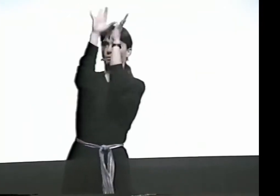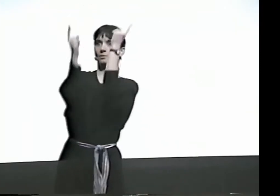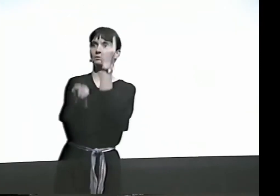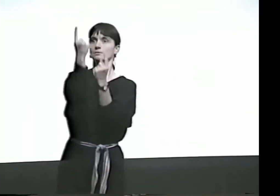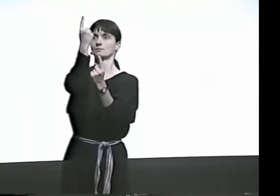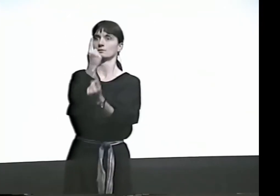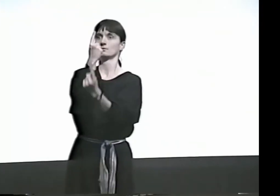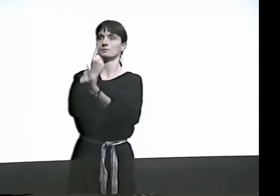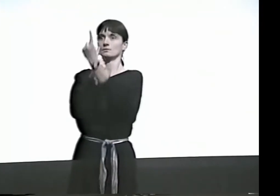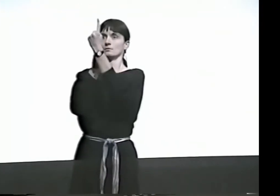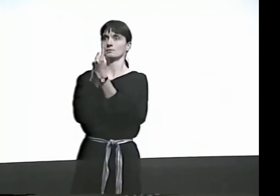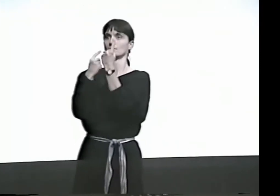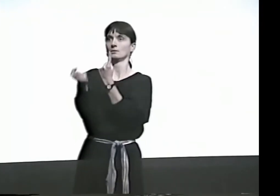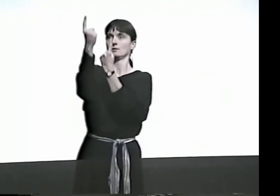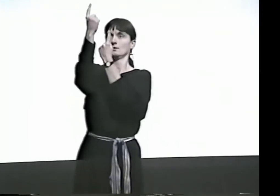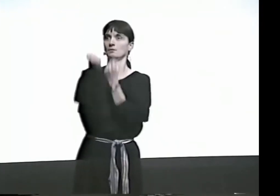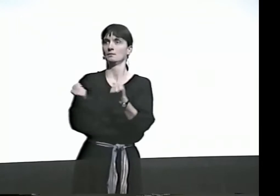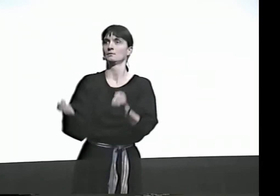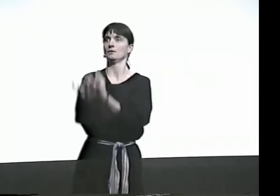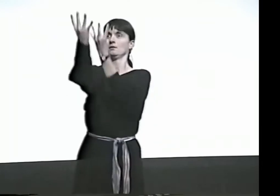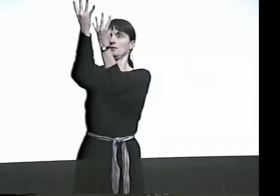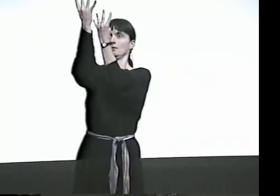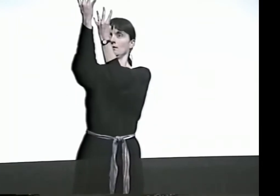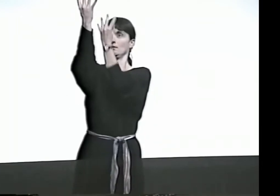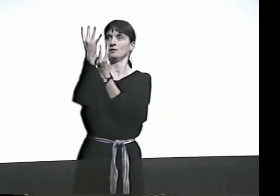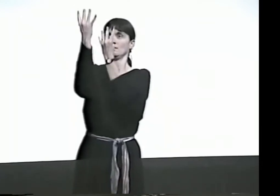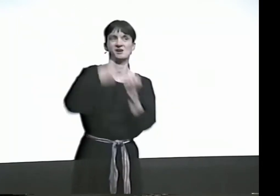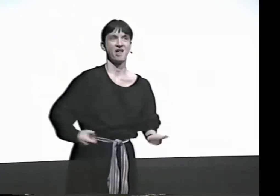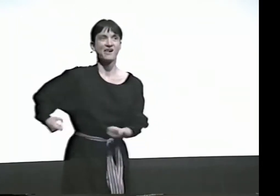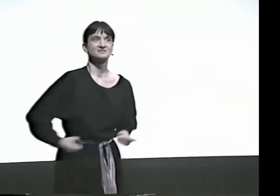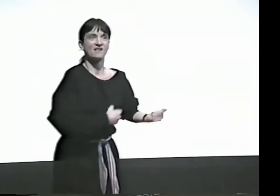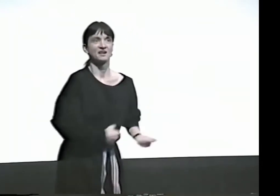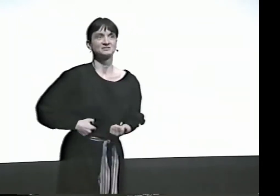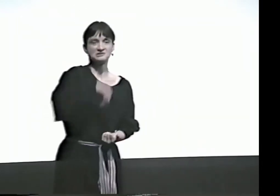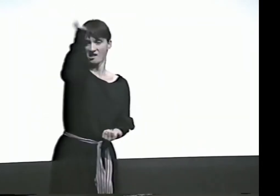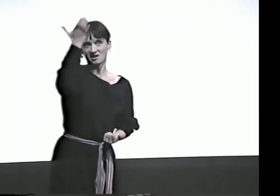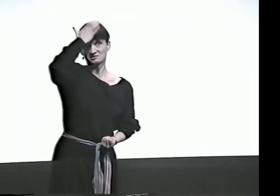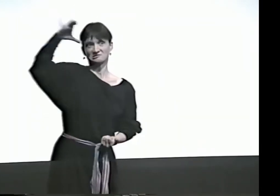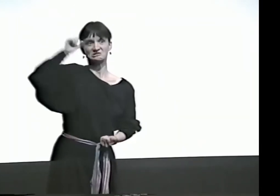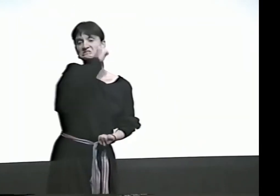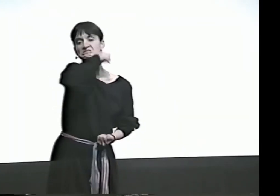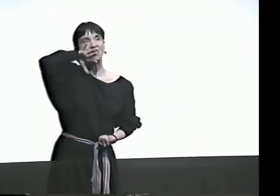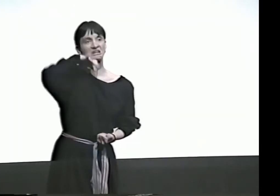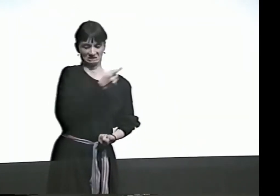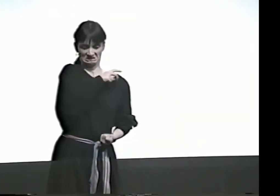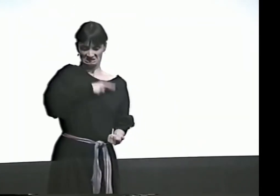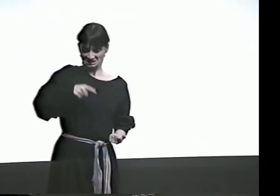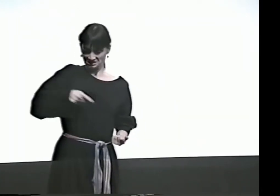TENS UPON 20 OF FREEDOM FIGHTERS,